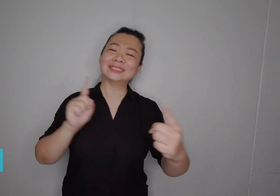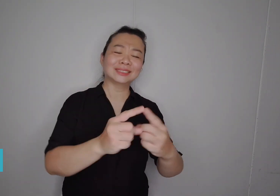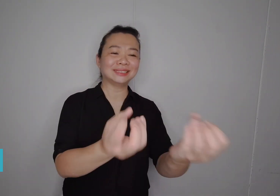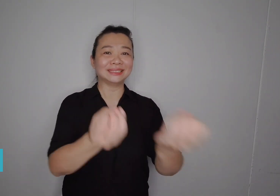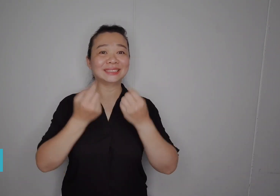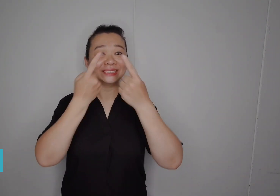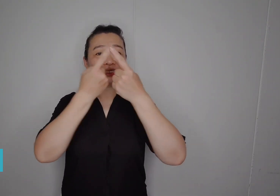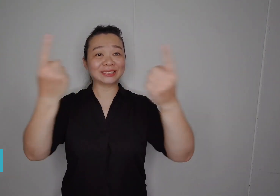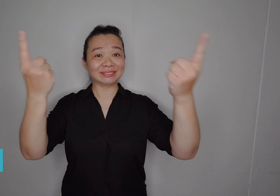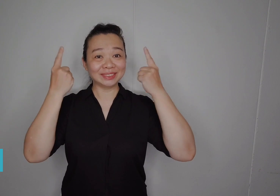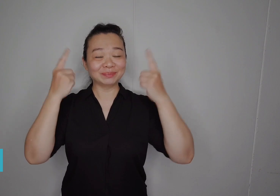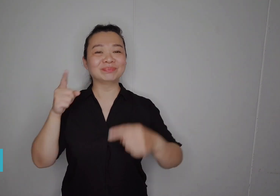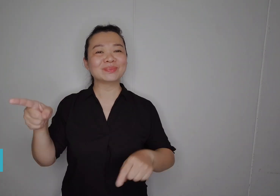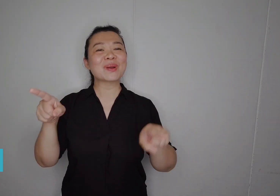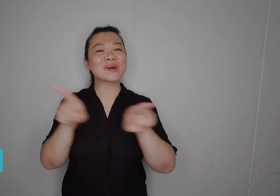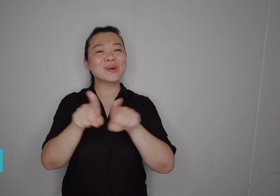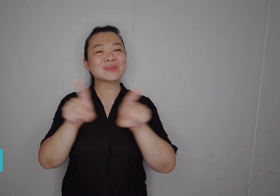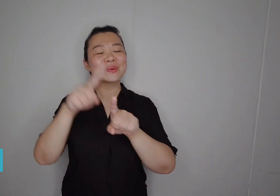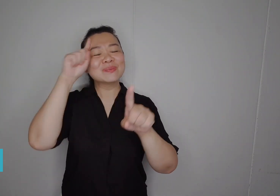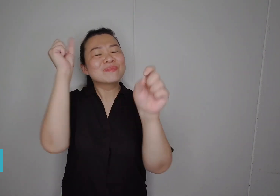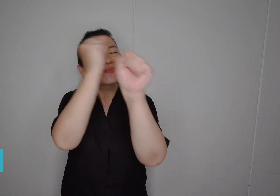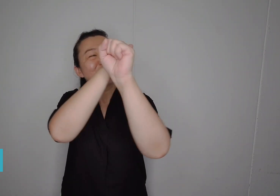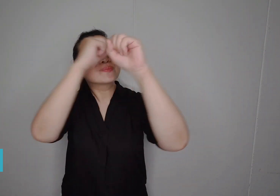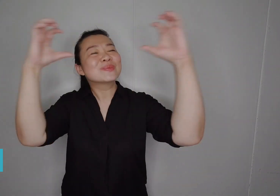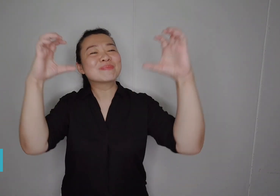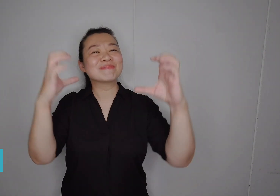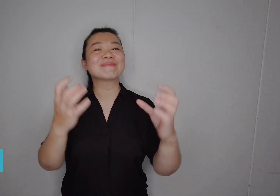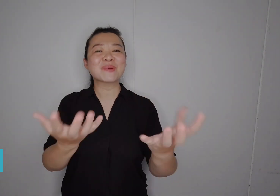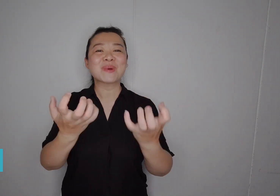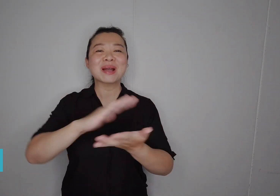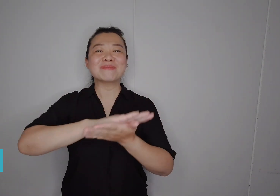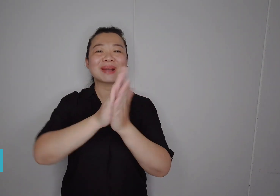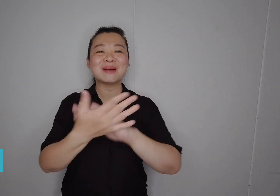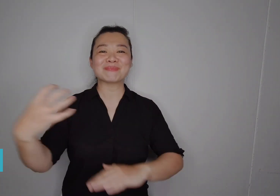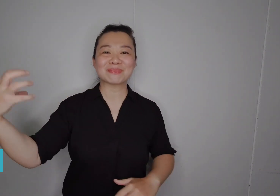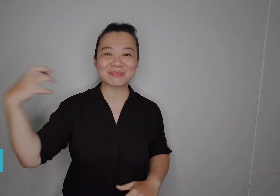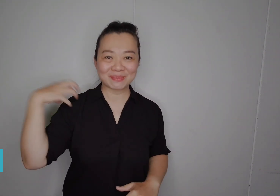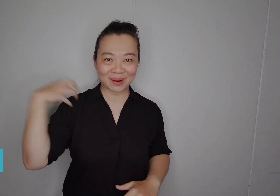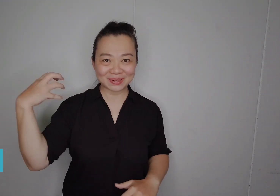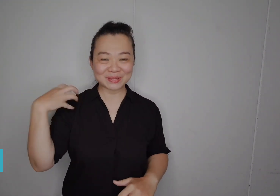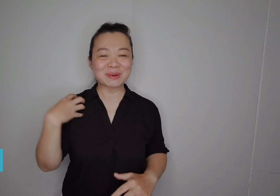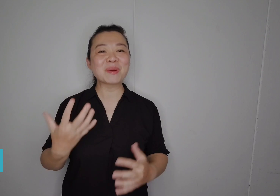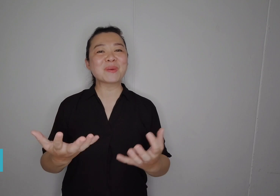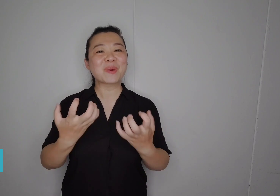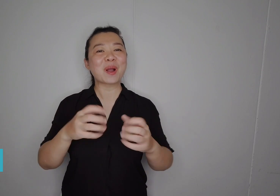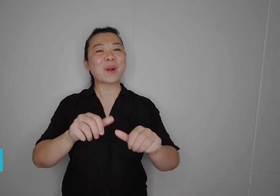He also dreams of owning his own air-conditioning